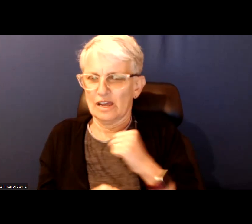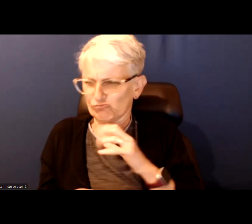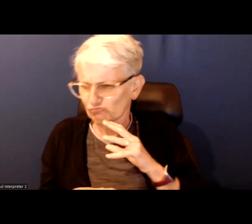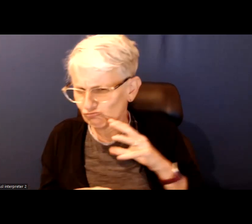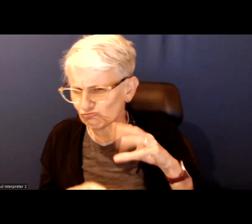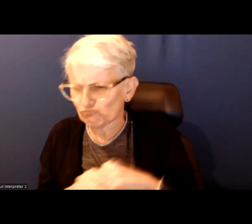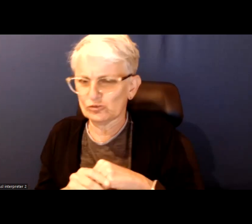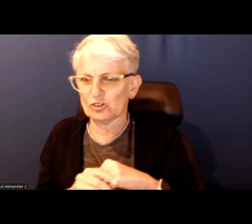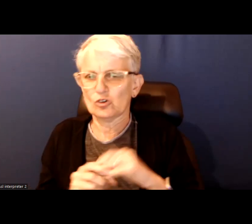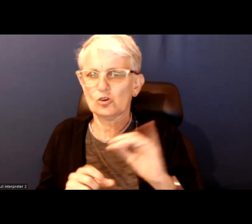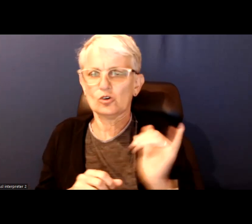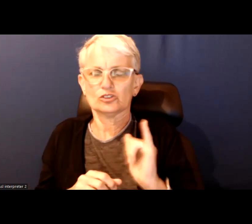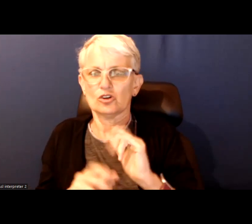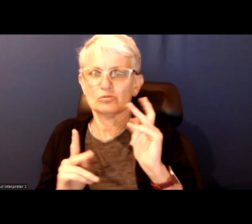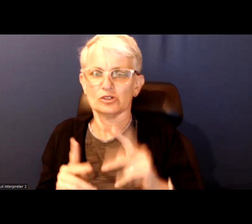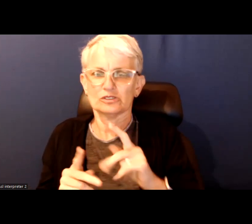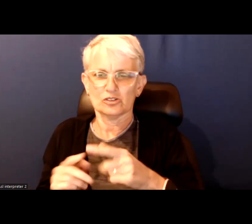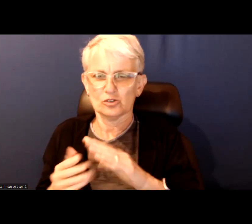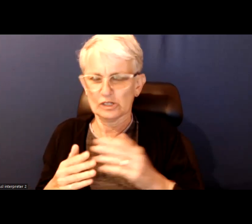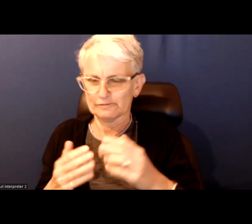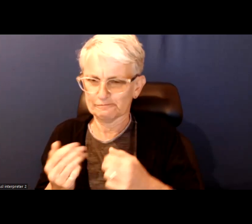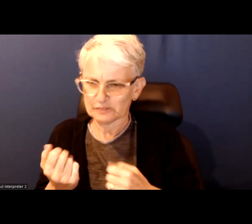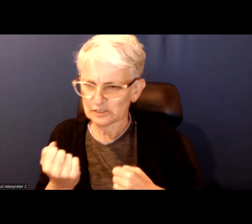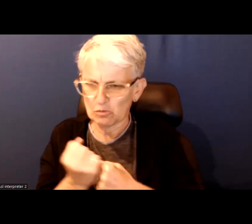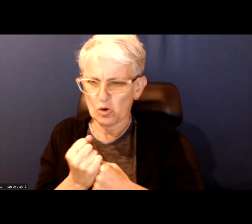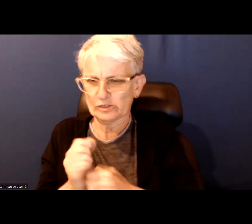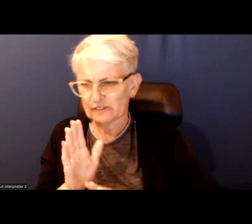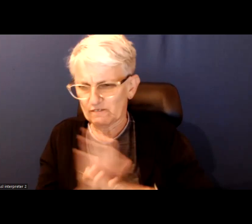And someone who was ultimately a community builder and can bring people into community